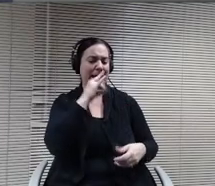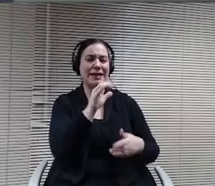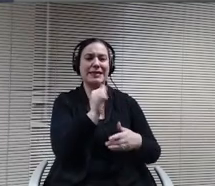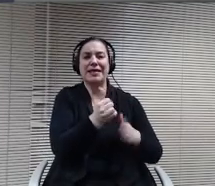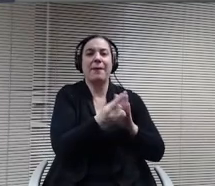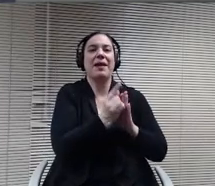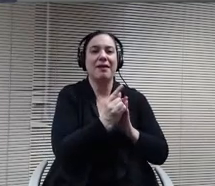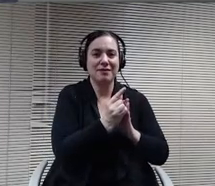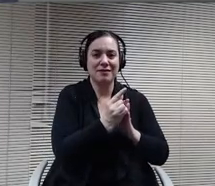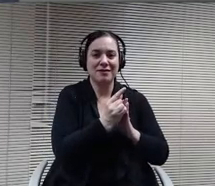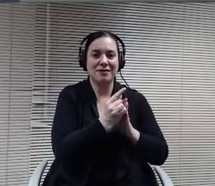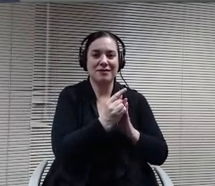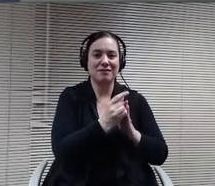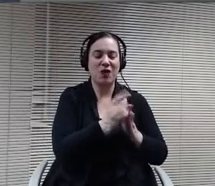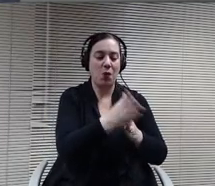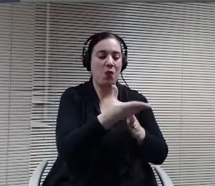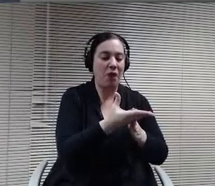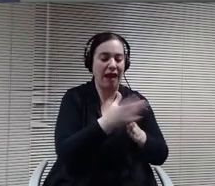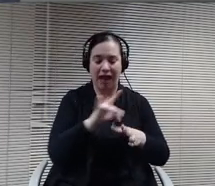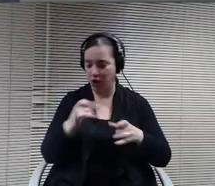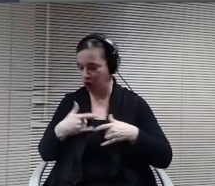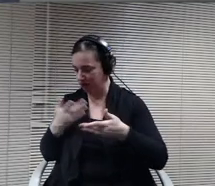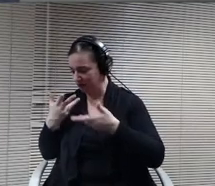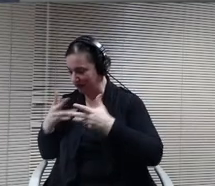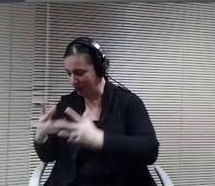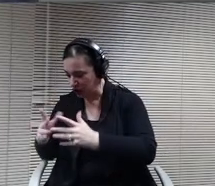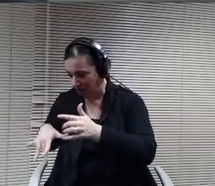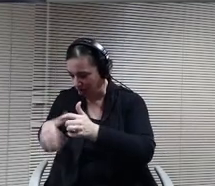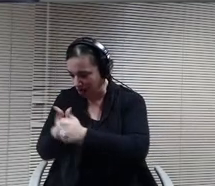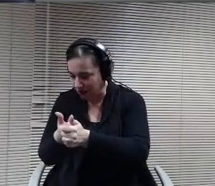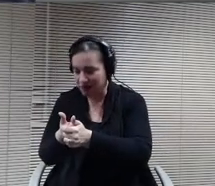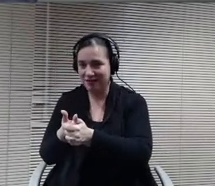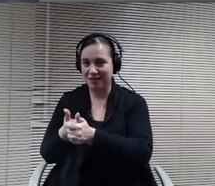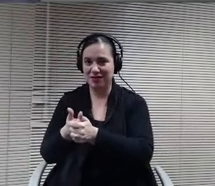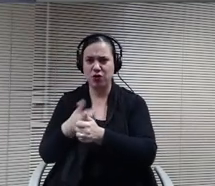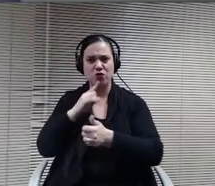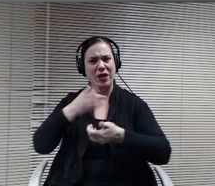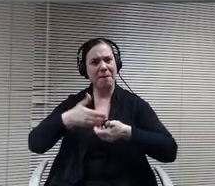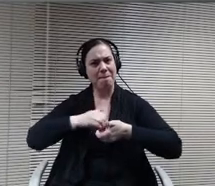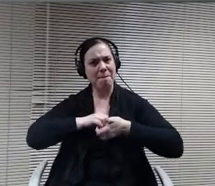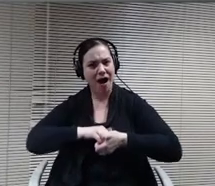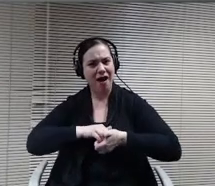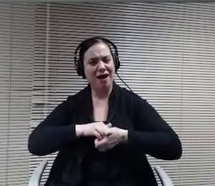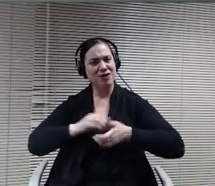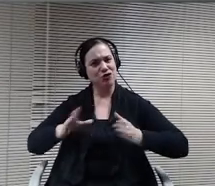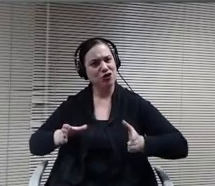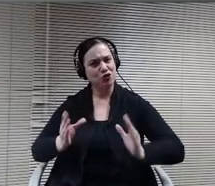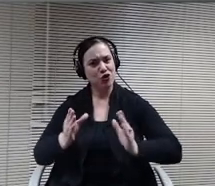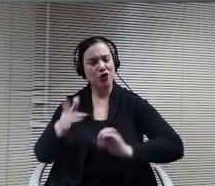needed to and to see the staff bond. And encourage each other. And at Grove Lynn they Excel at that.